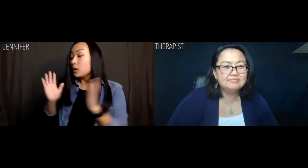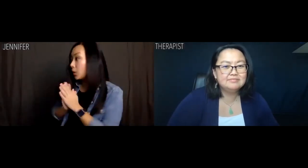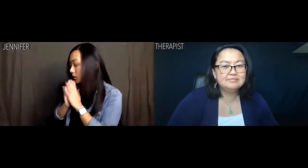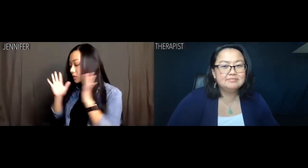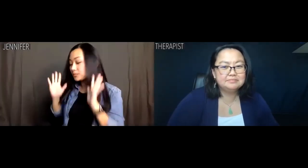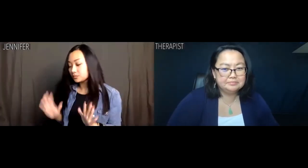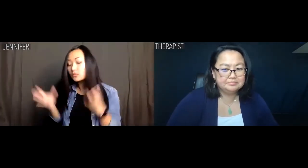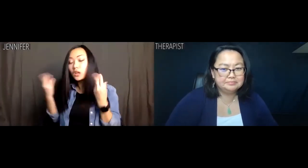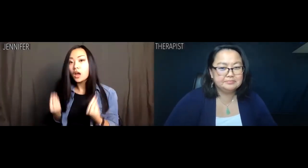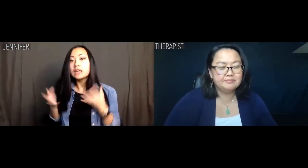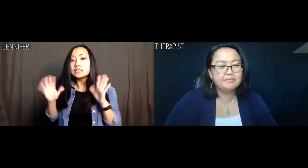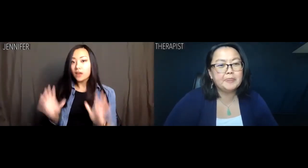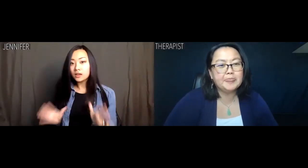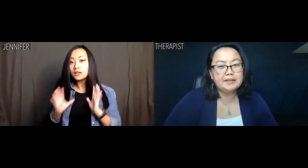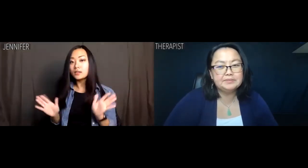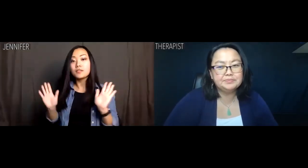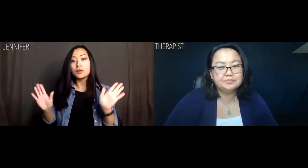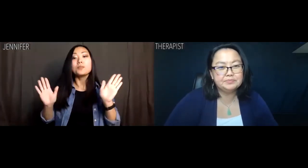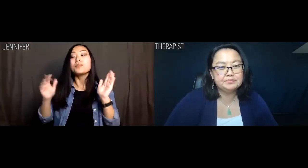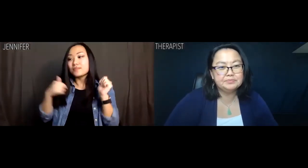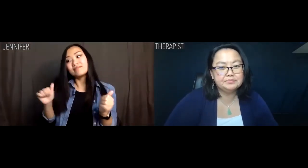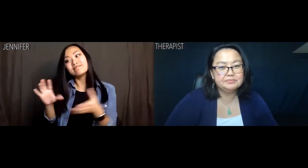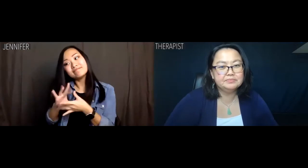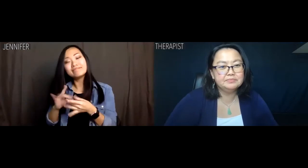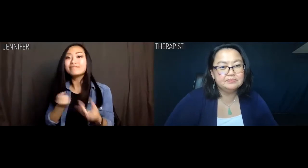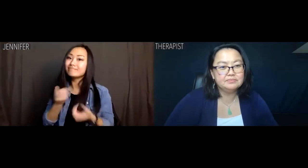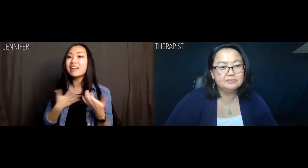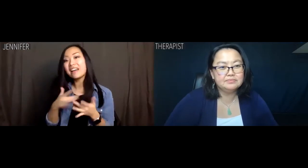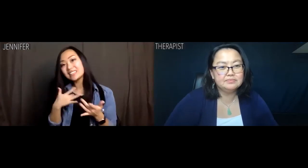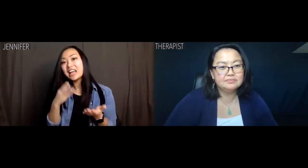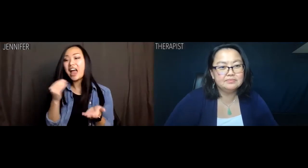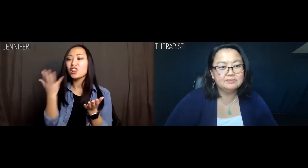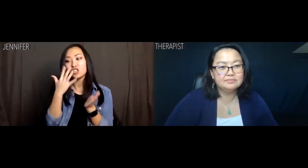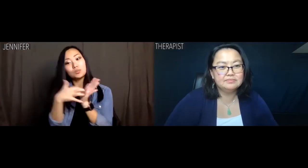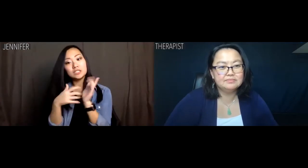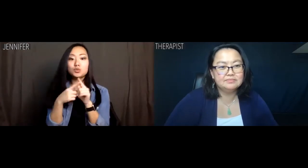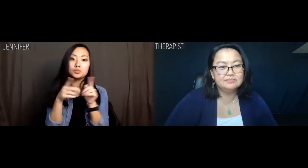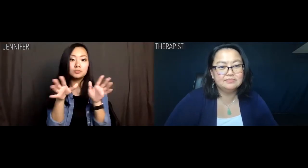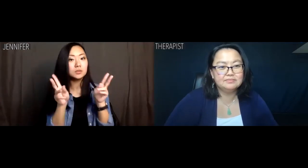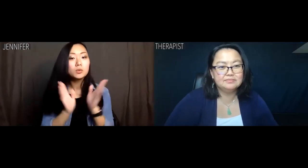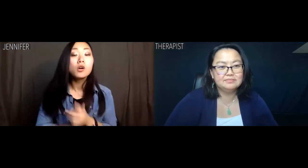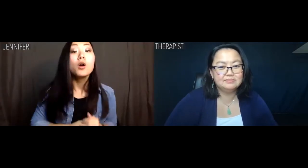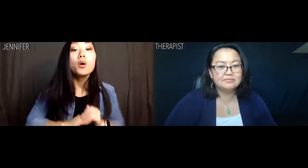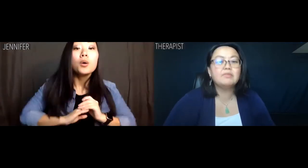It's fine, I'm fine. I can talk about my feelings and look weak to strangers.